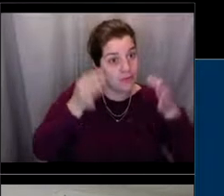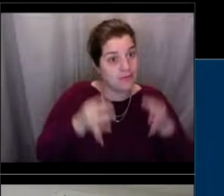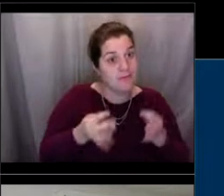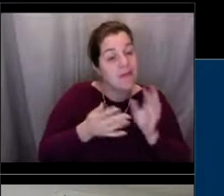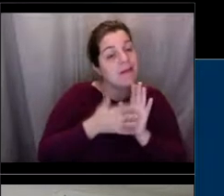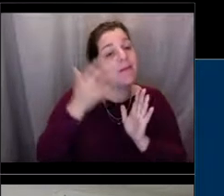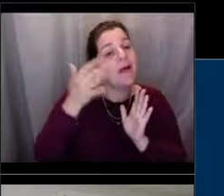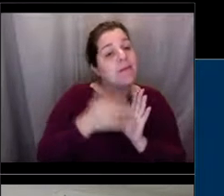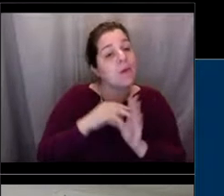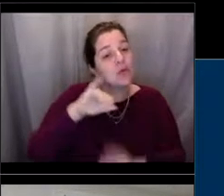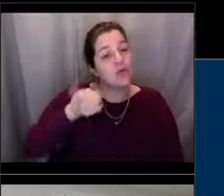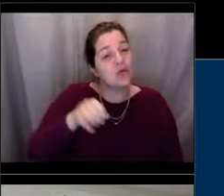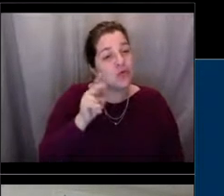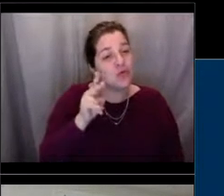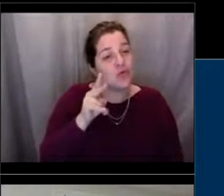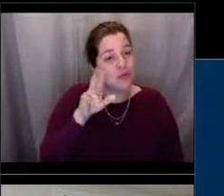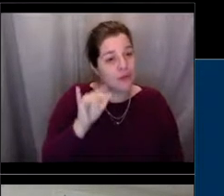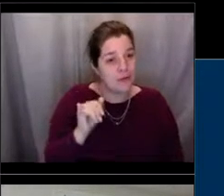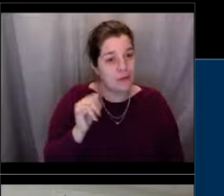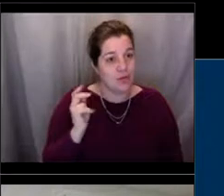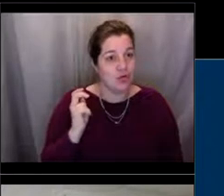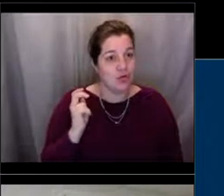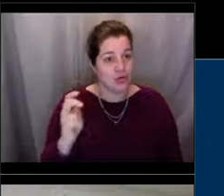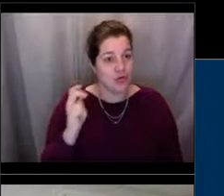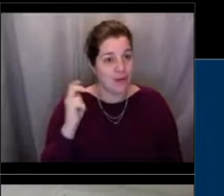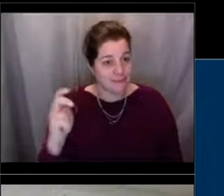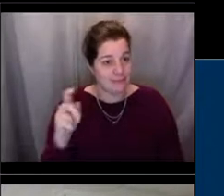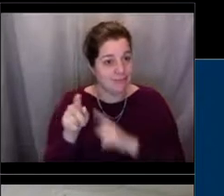for killing illegal marine mammals or sea turtles as well.